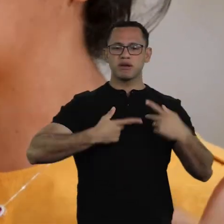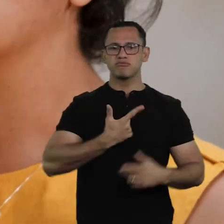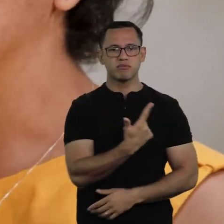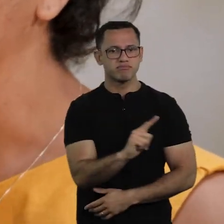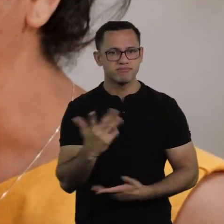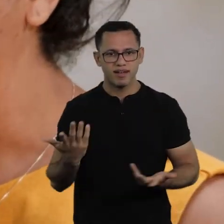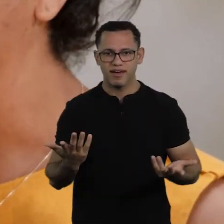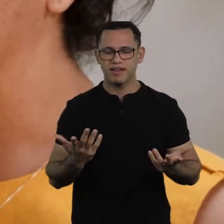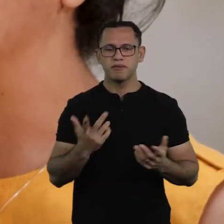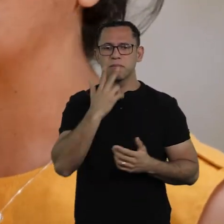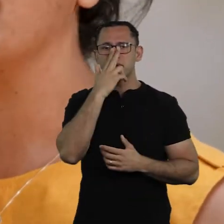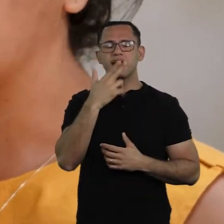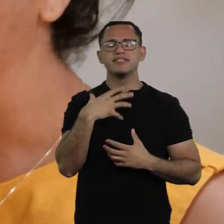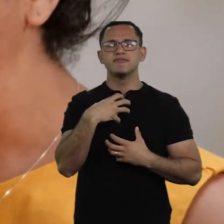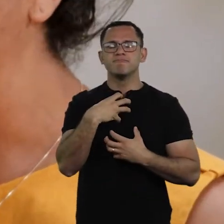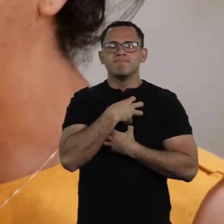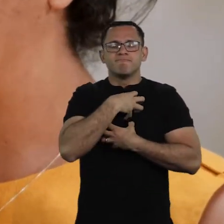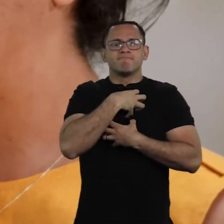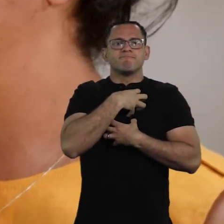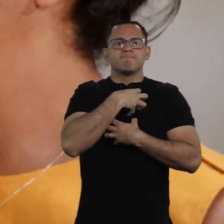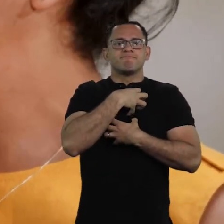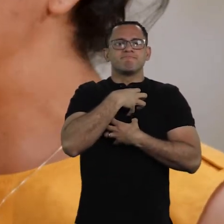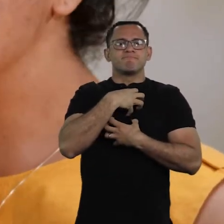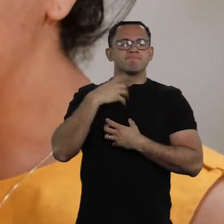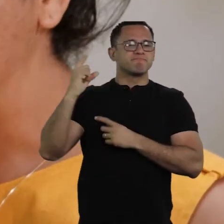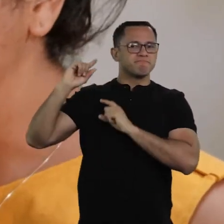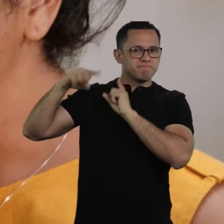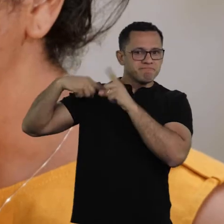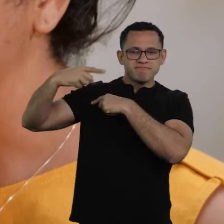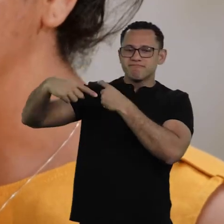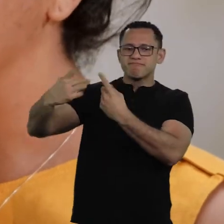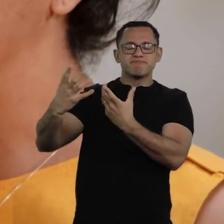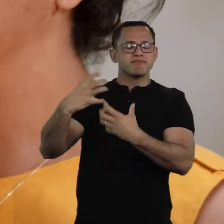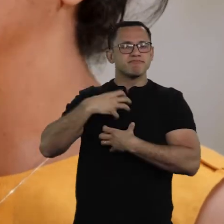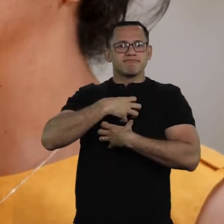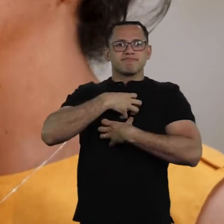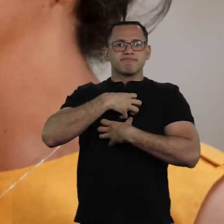By Ailton Krenak, by Davi Kopenawa, by Abdias do Nascimento,